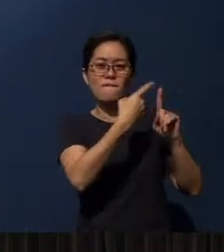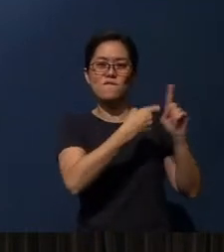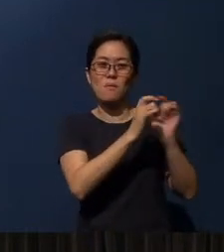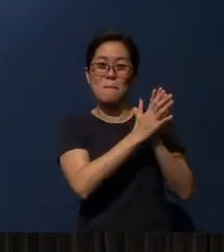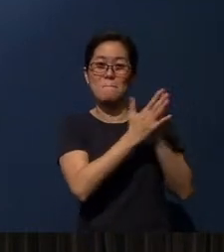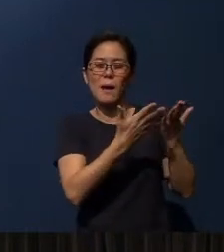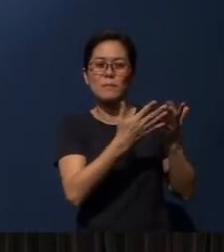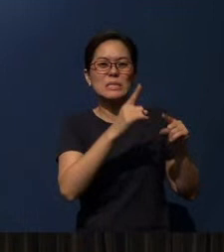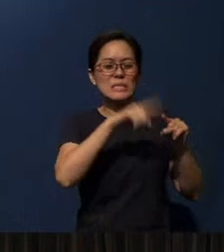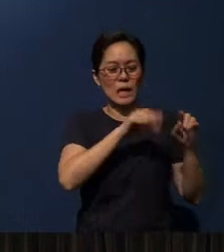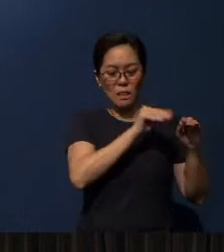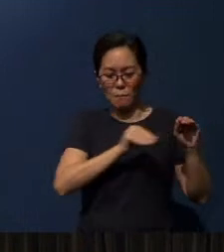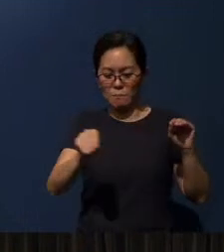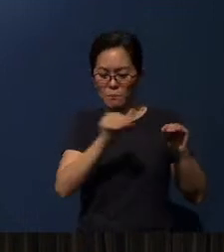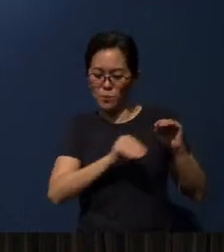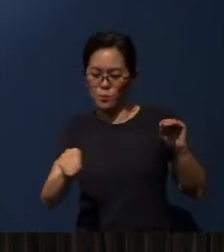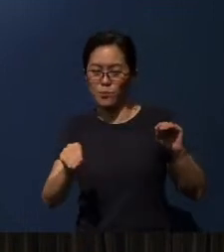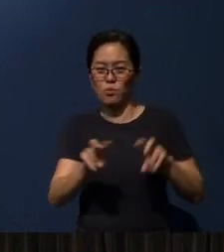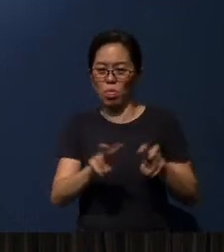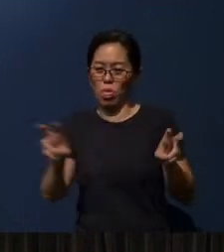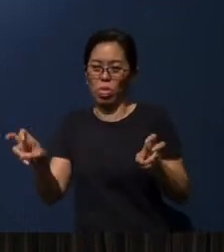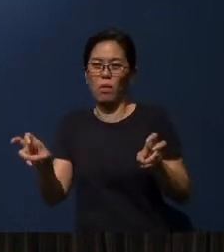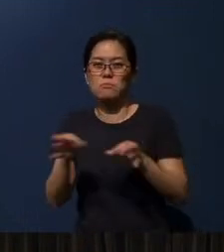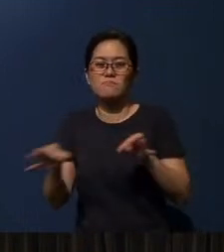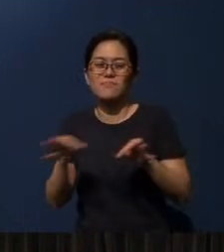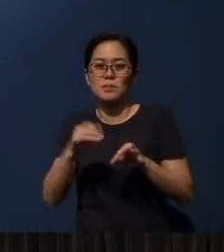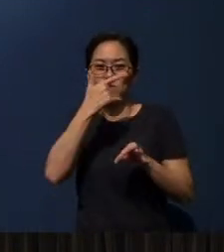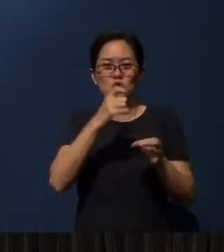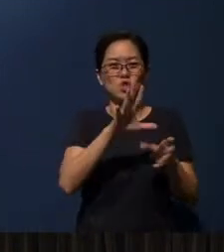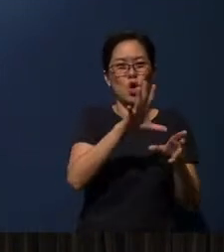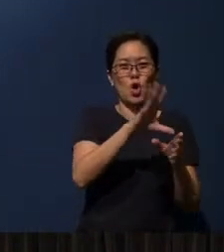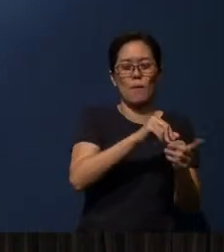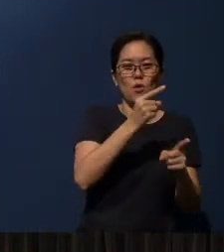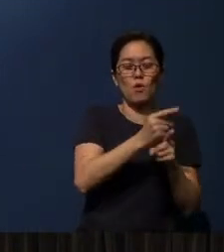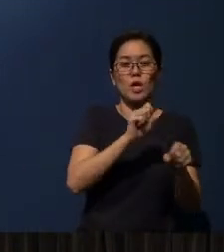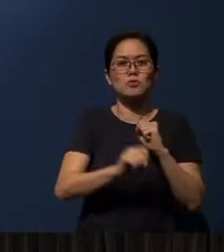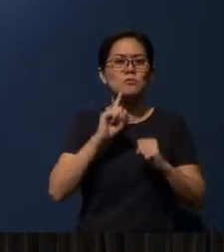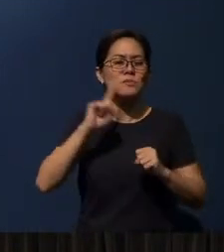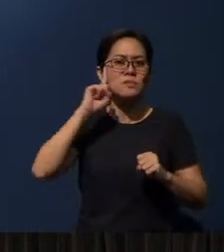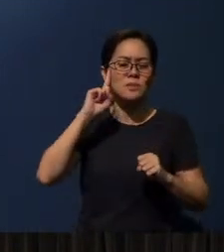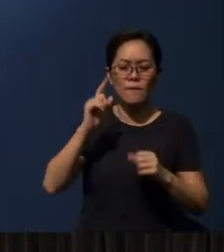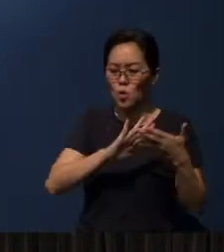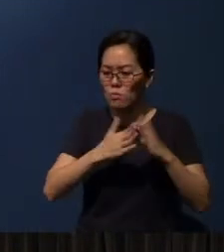So they cannot put it in terms of the subtitles. So our Deaf community will not be able to see that subtitle.